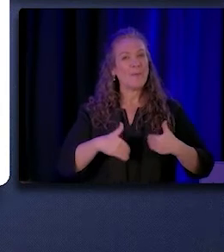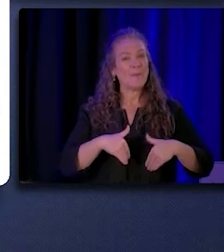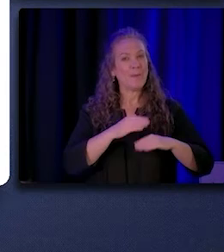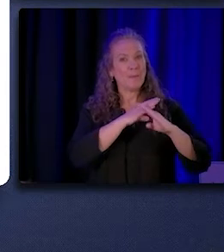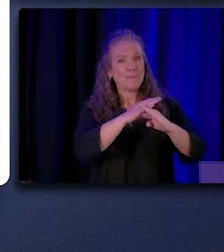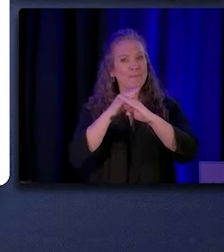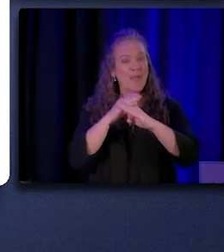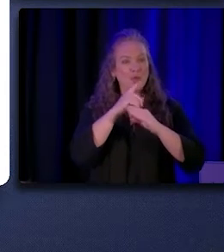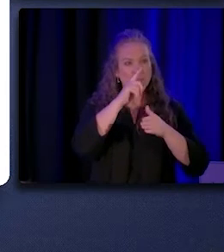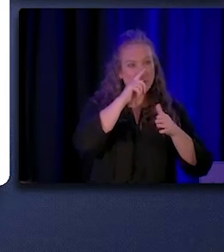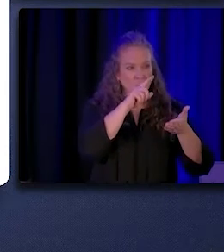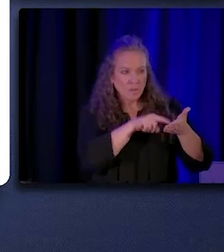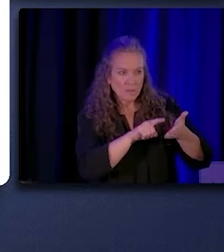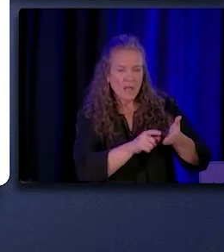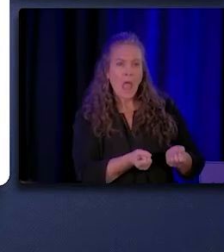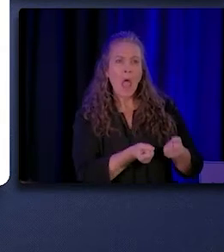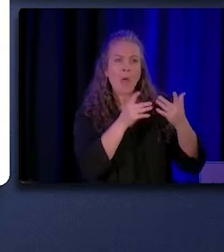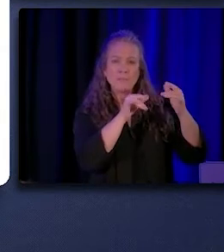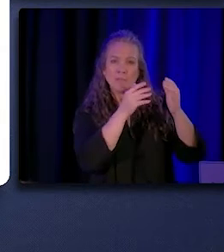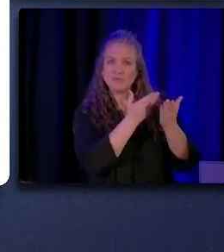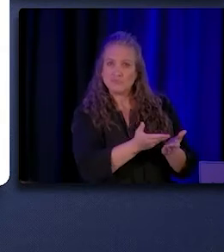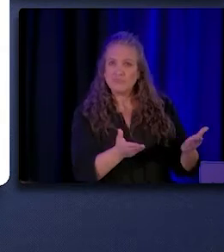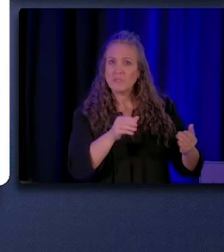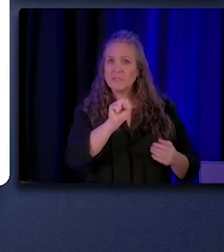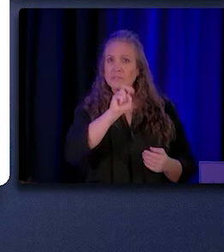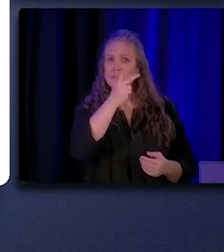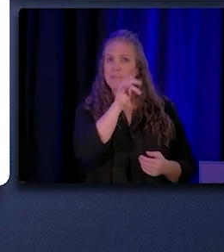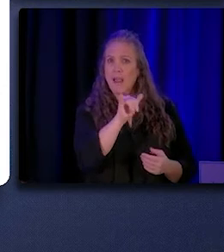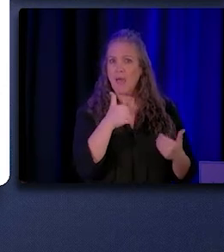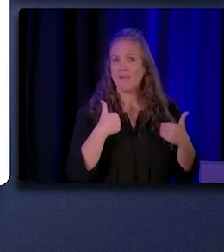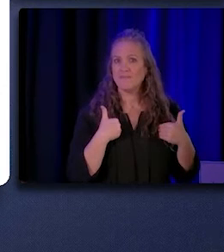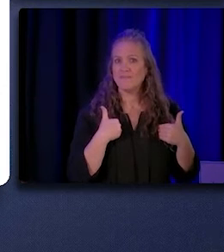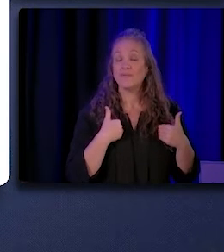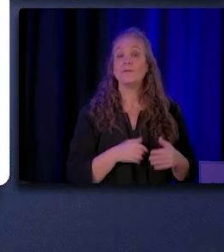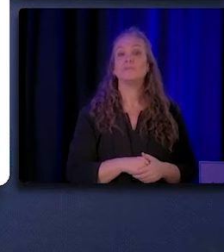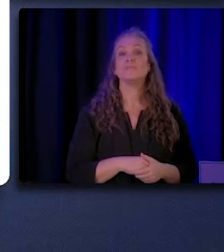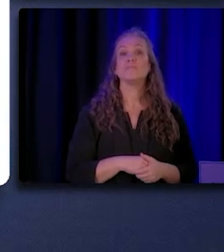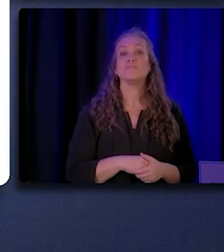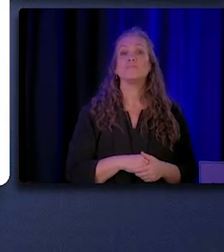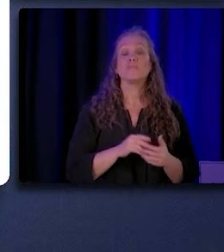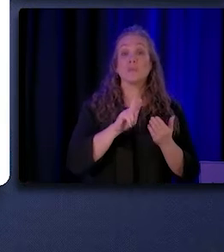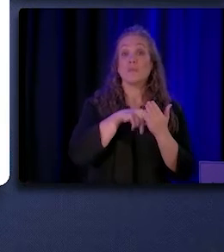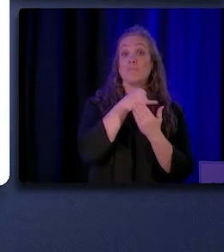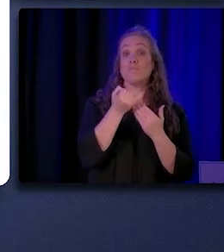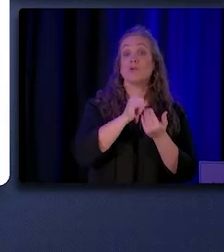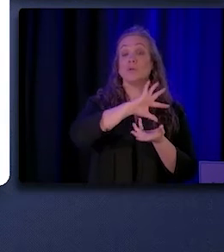which I will discuss in a little bit more detail soon. The project comprised of four main components,